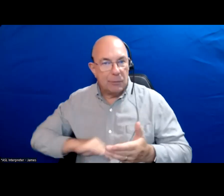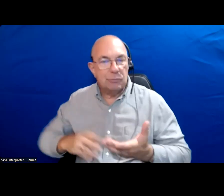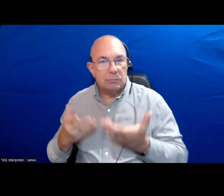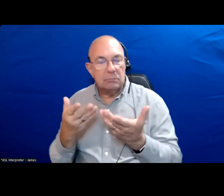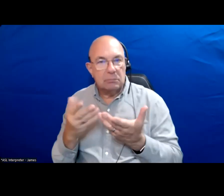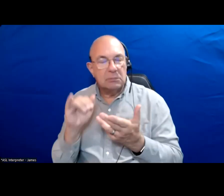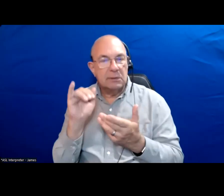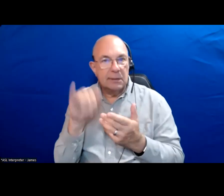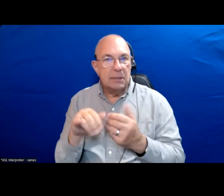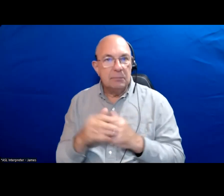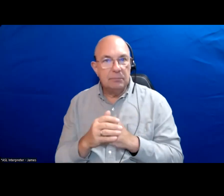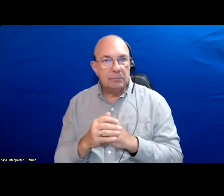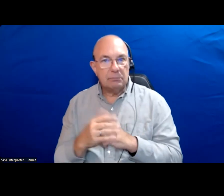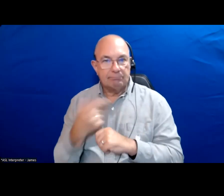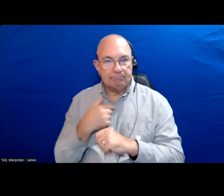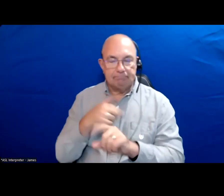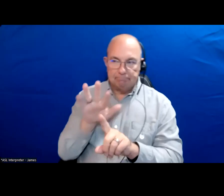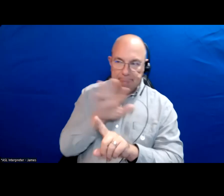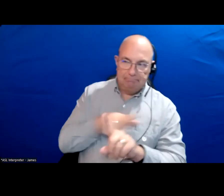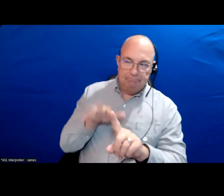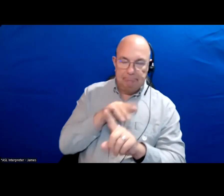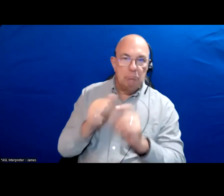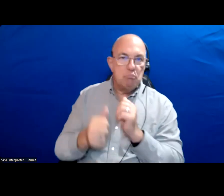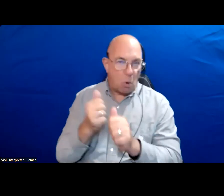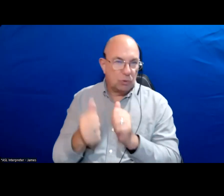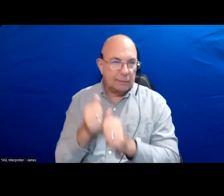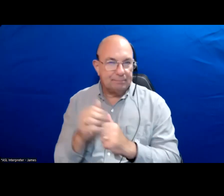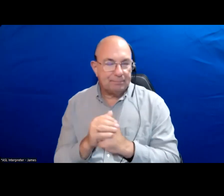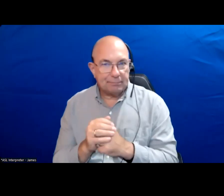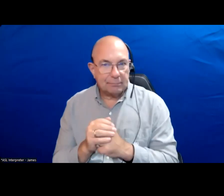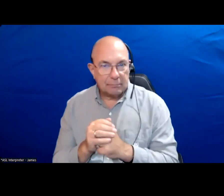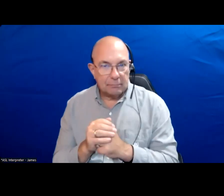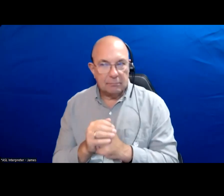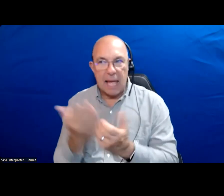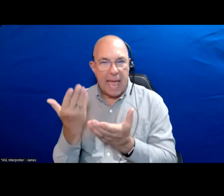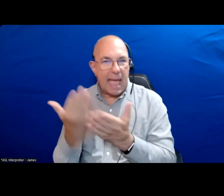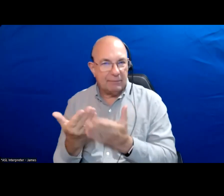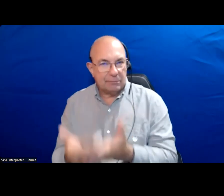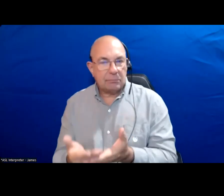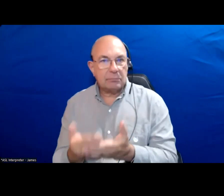That is what I look for most prominently that sort of evidence that the things that they